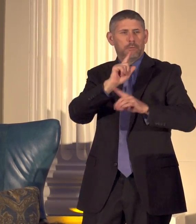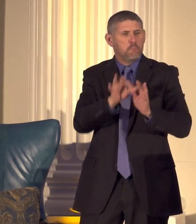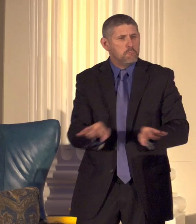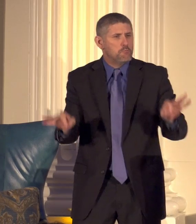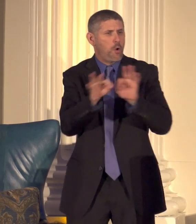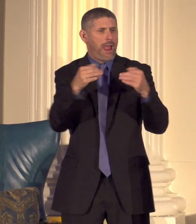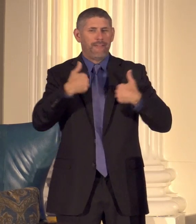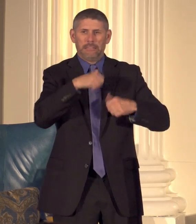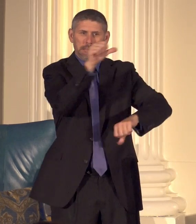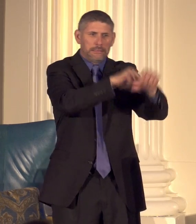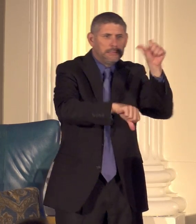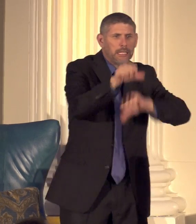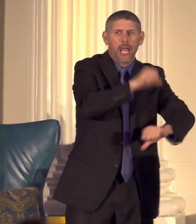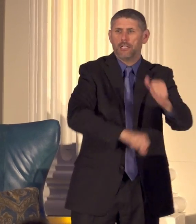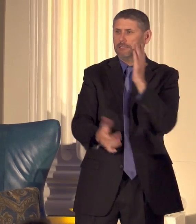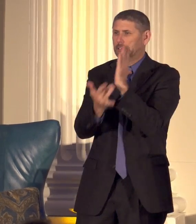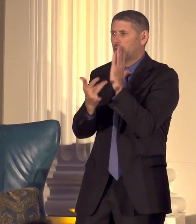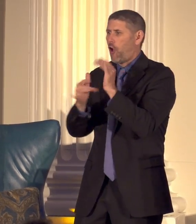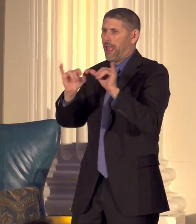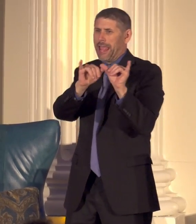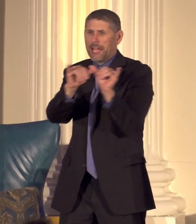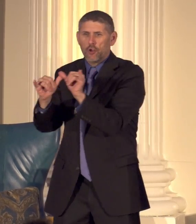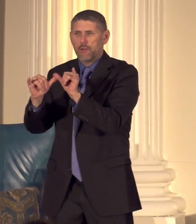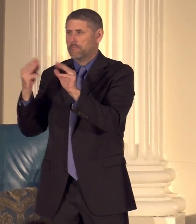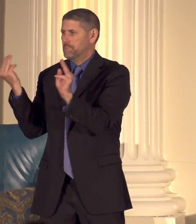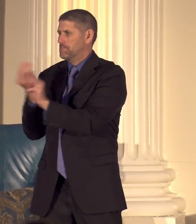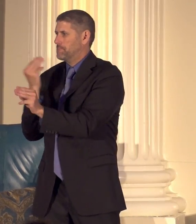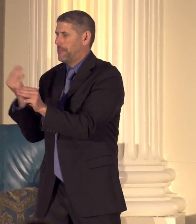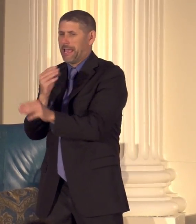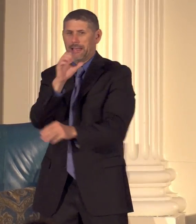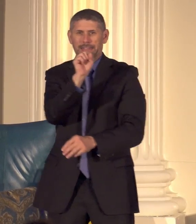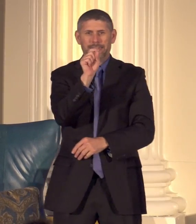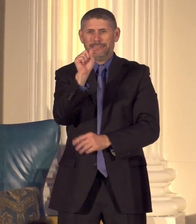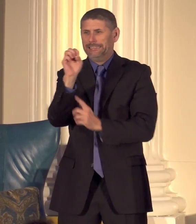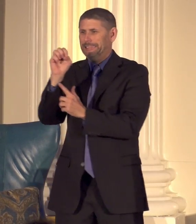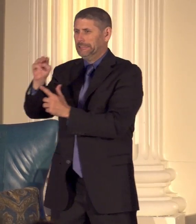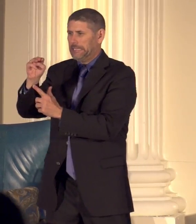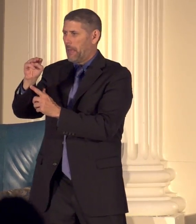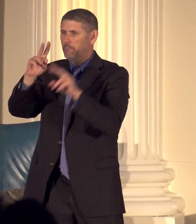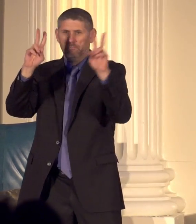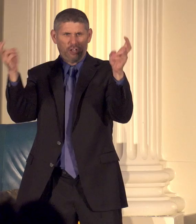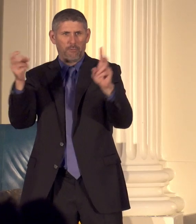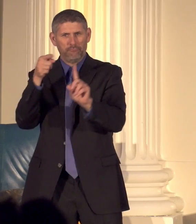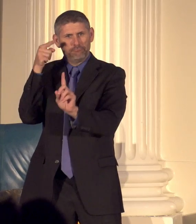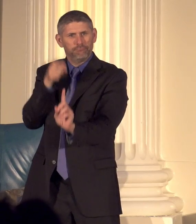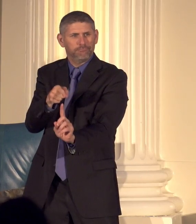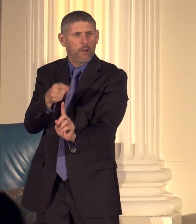engineering and mathematics the STEM subjects so we have these three young